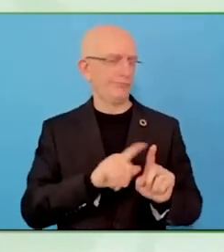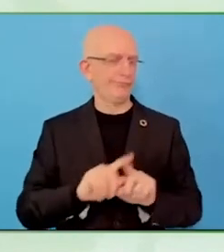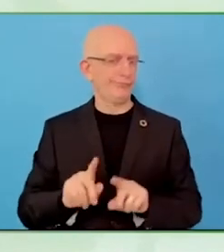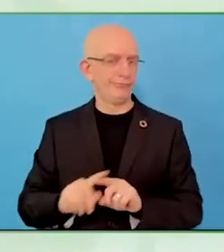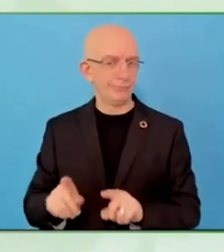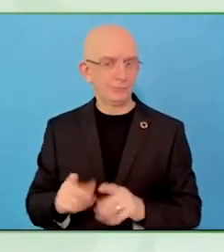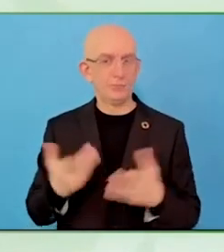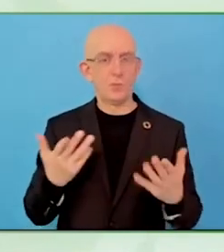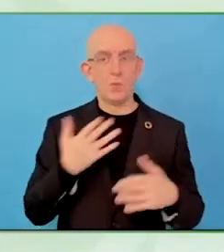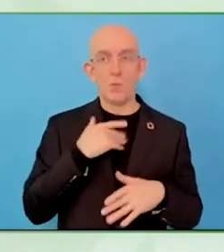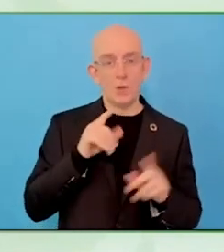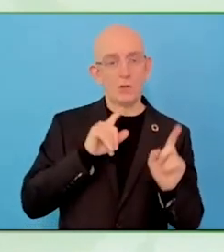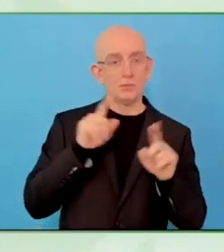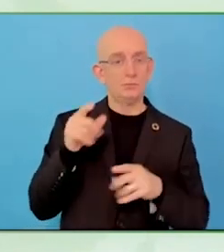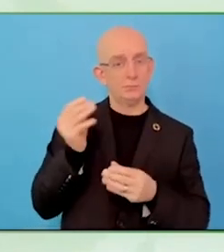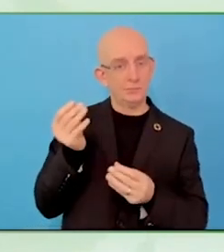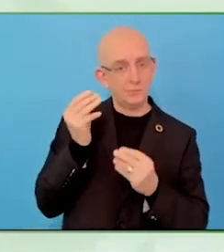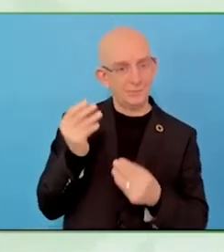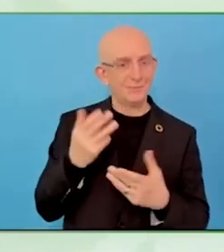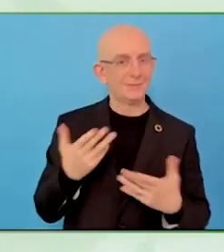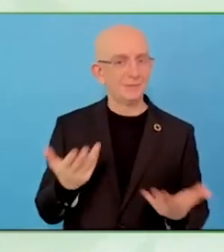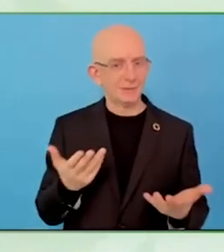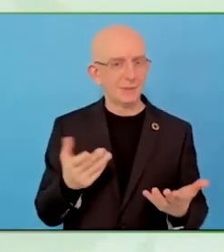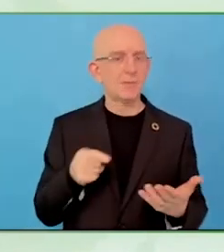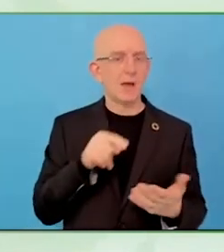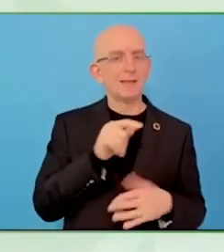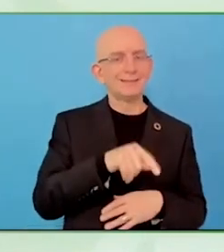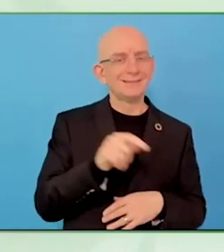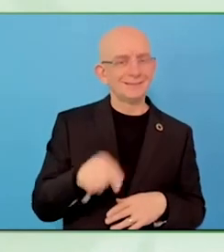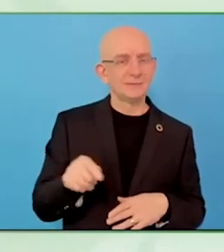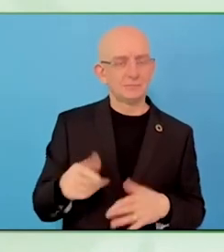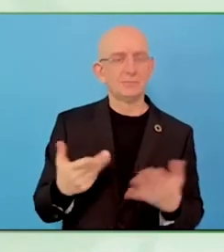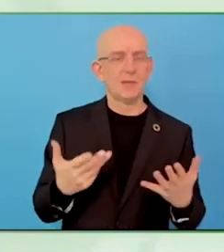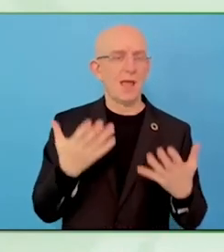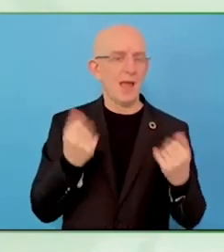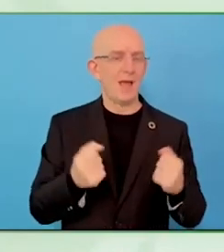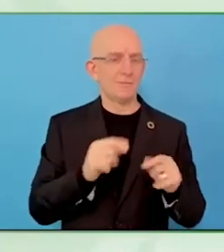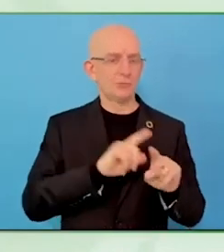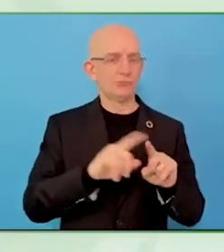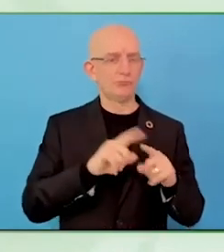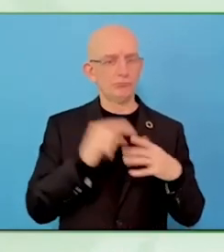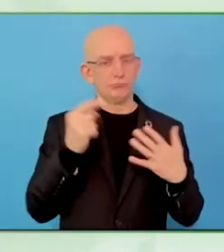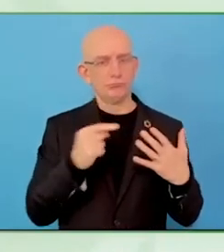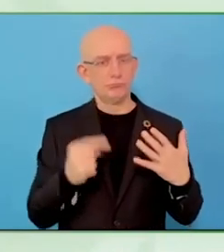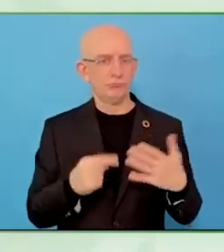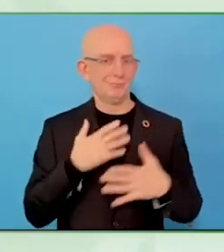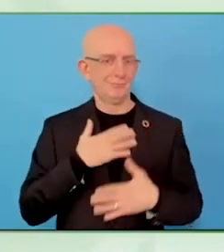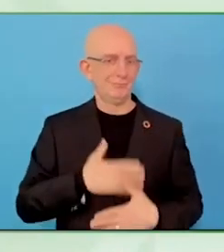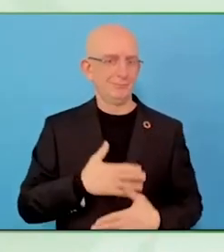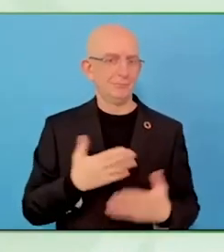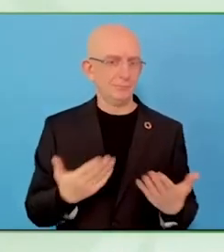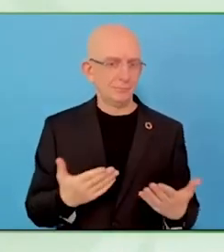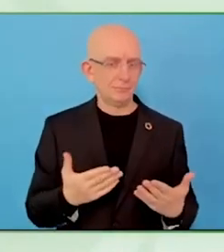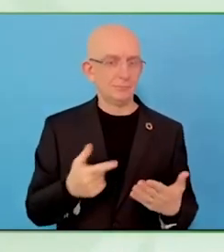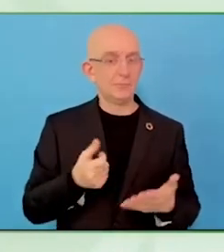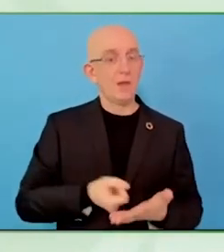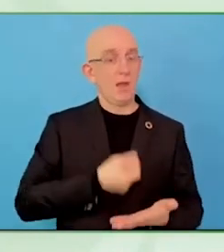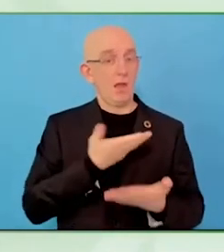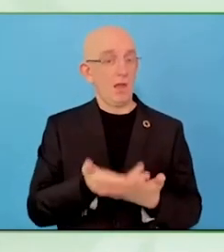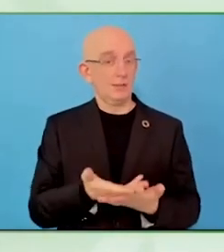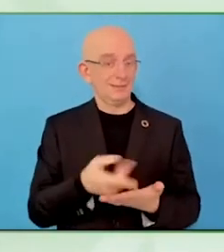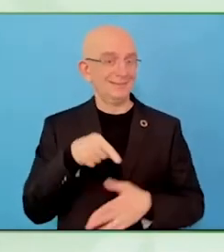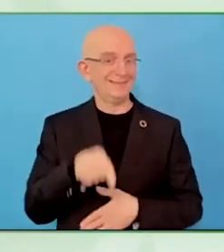it was not a priority in a country which has other basic things to